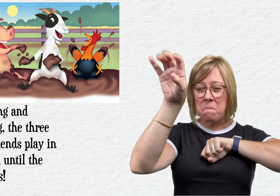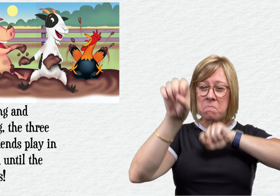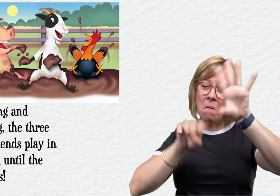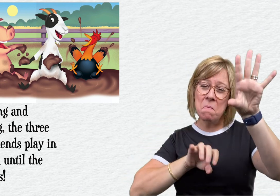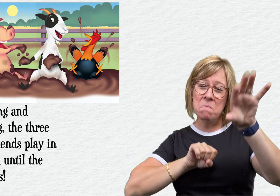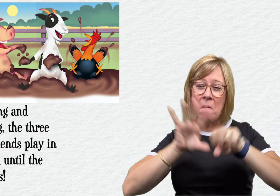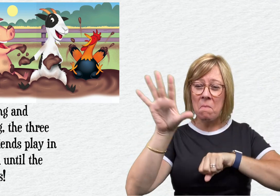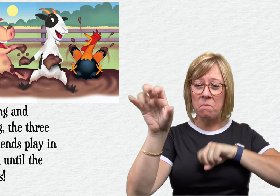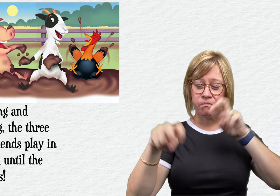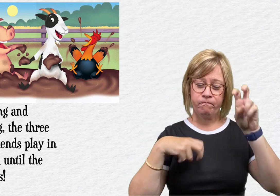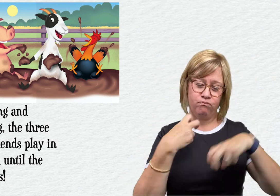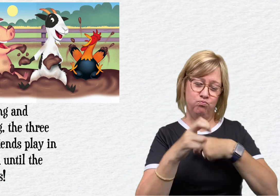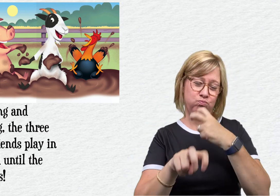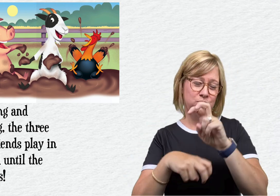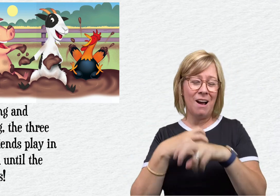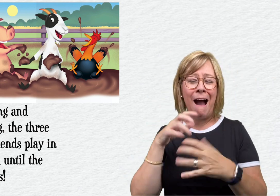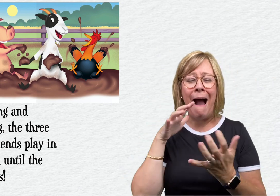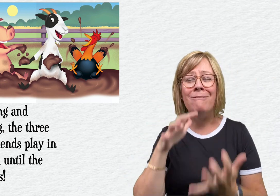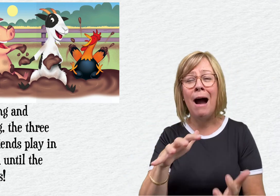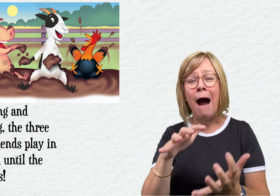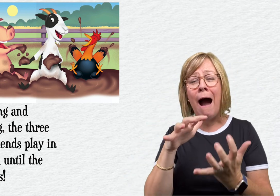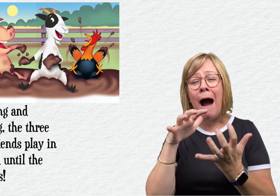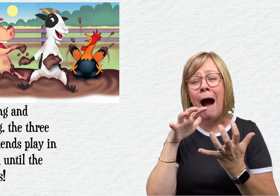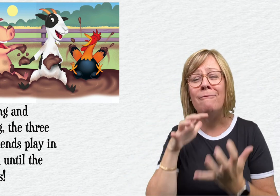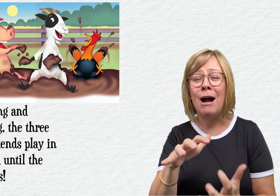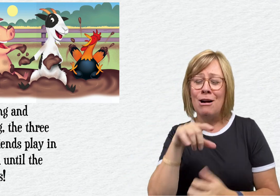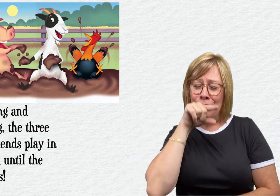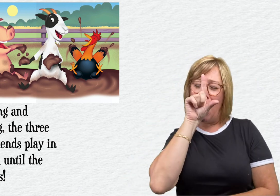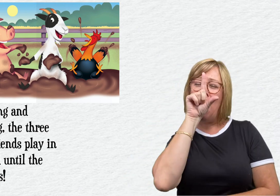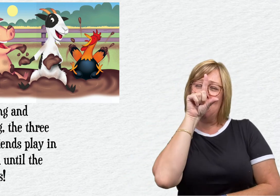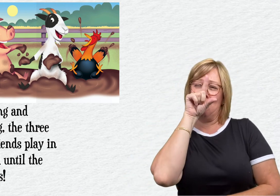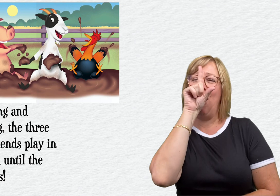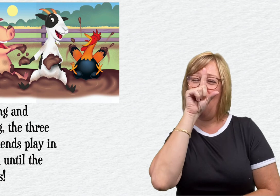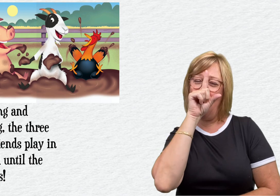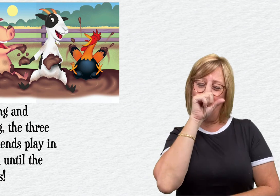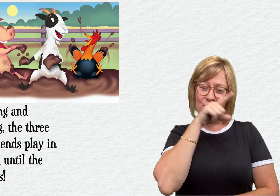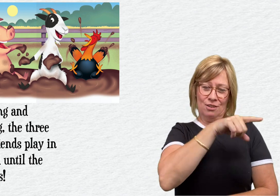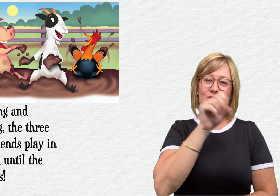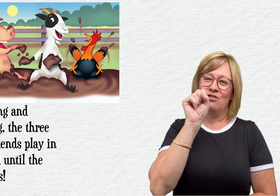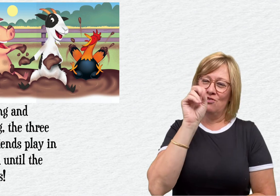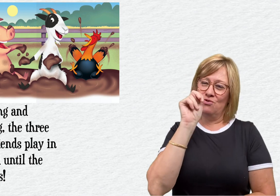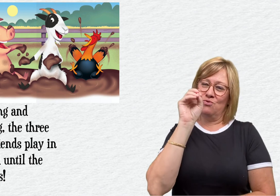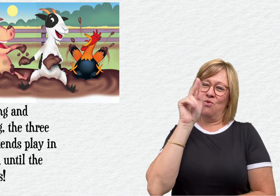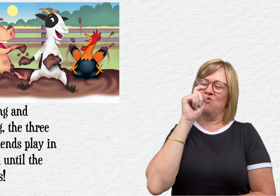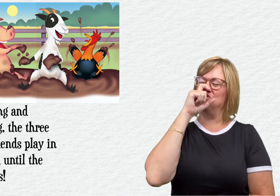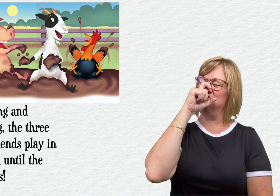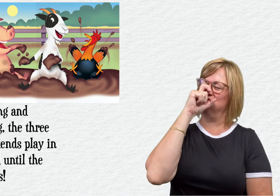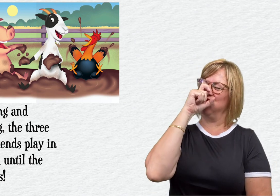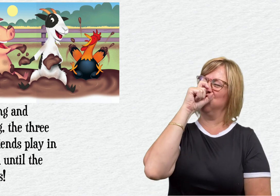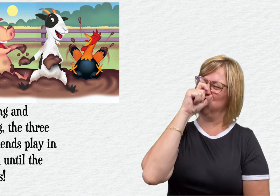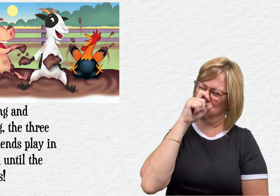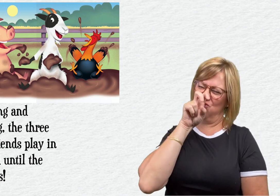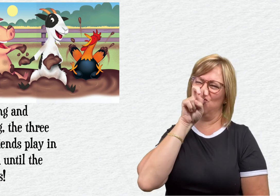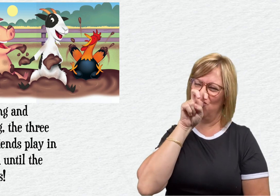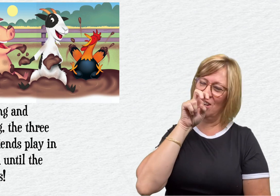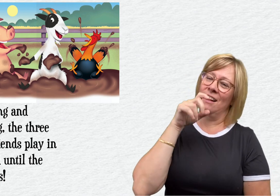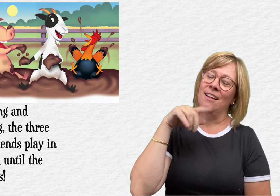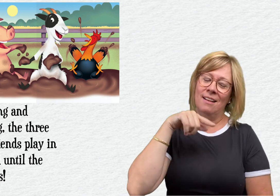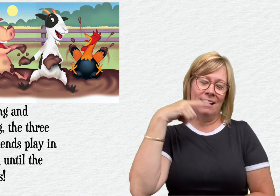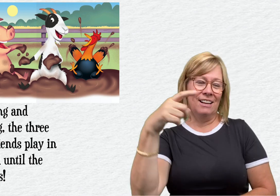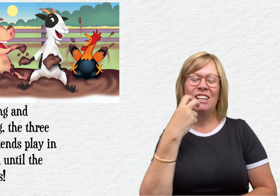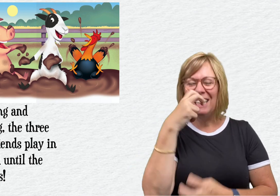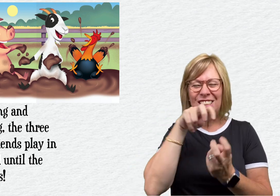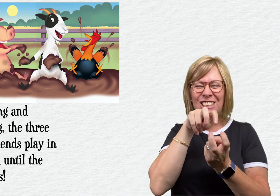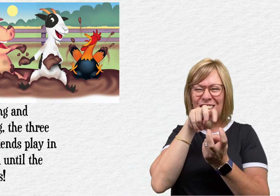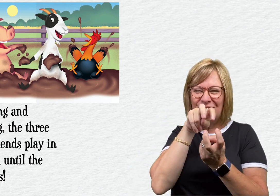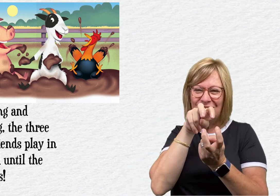Splashing and laughing, the three farm friends play in the mud